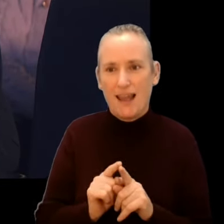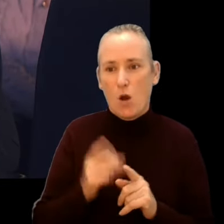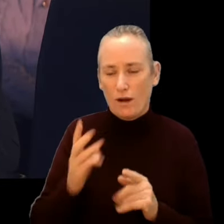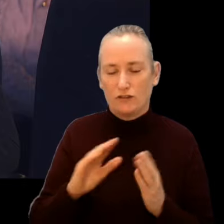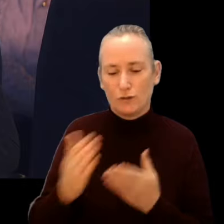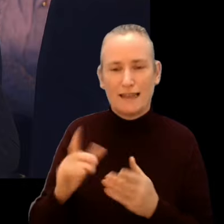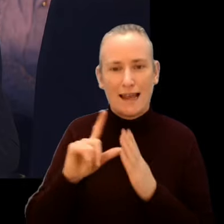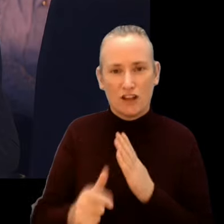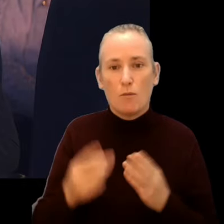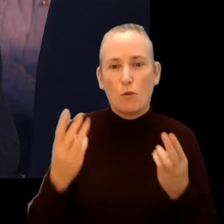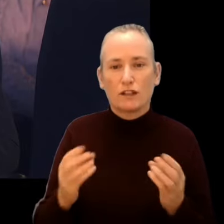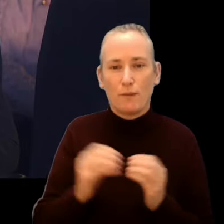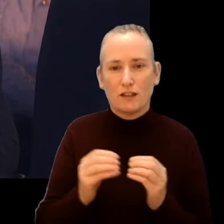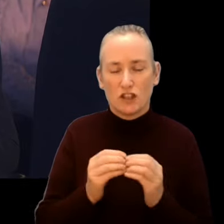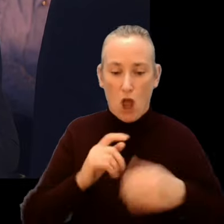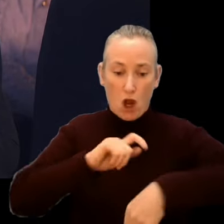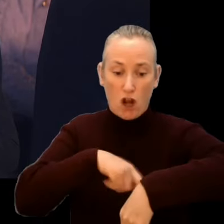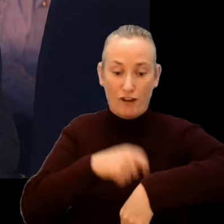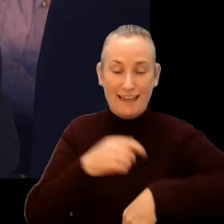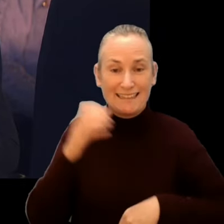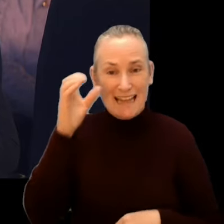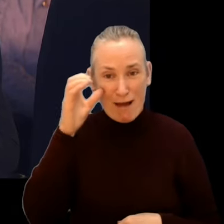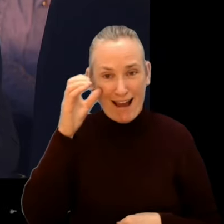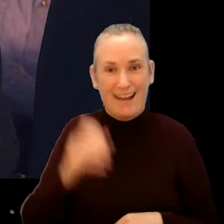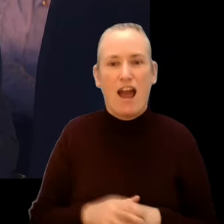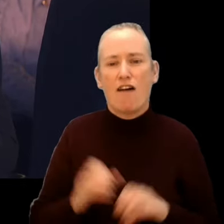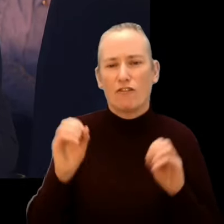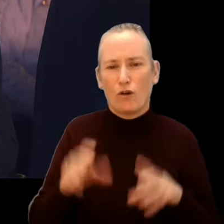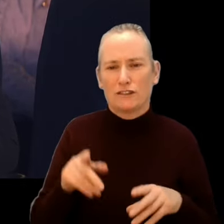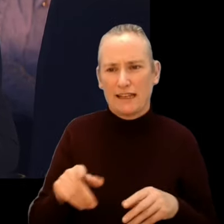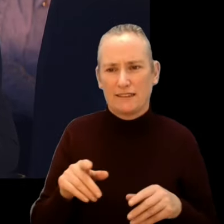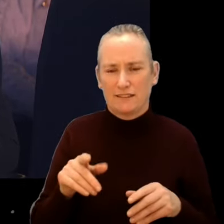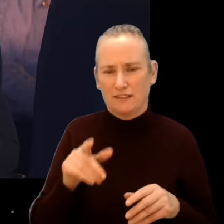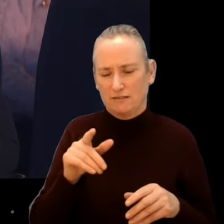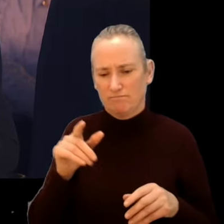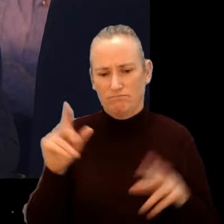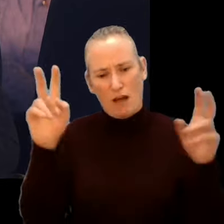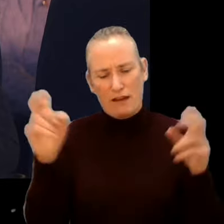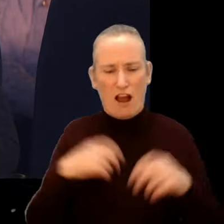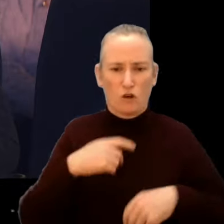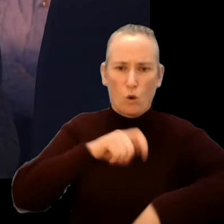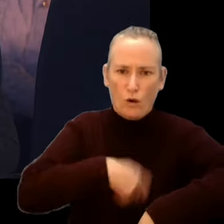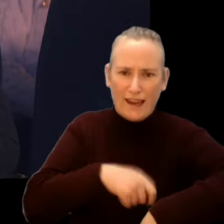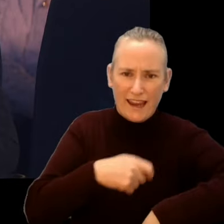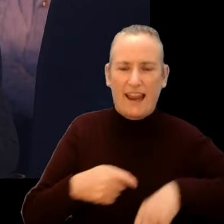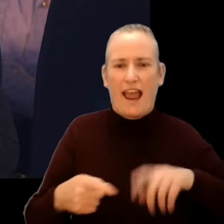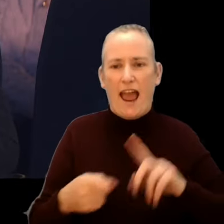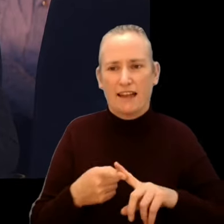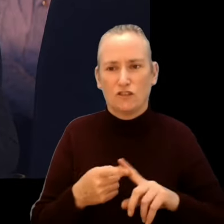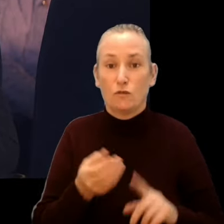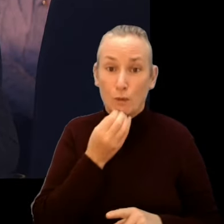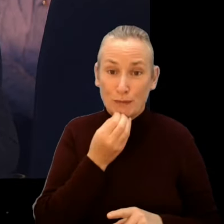I just want to mention the Culinary Cinema strand, that is of course focused on cooking and food,